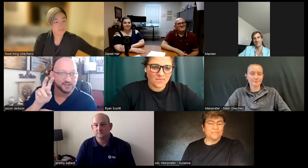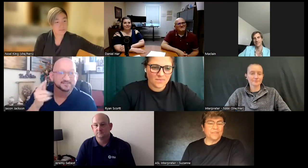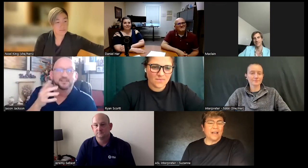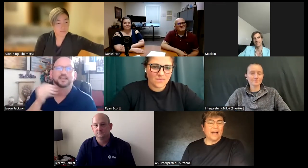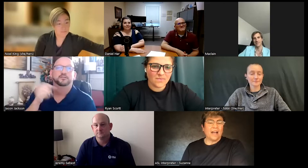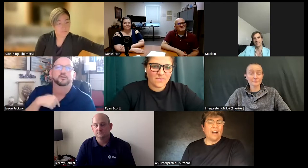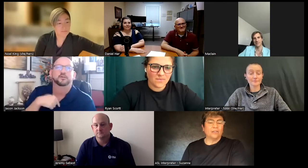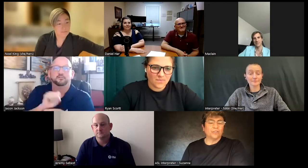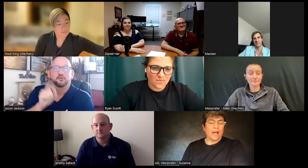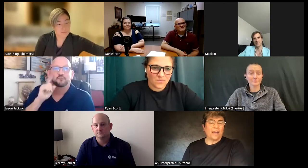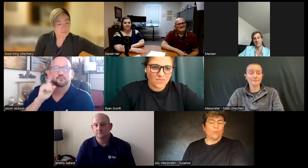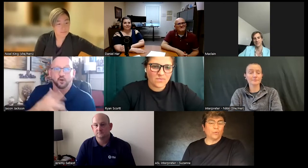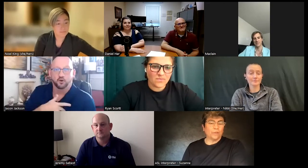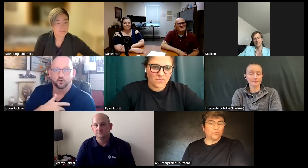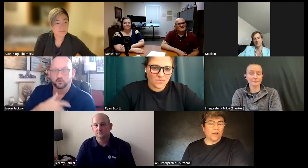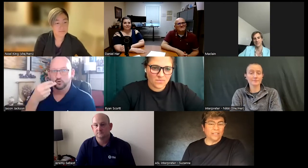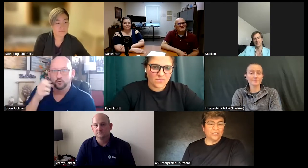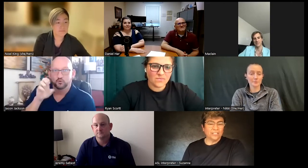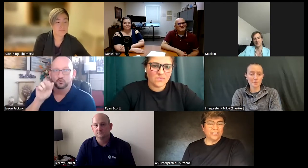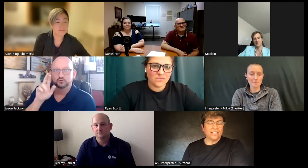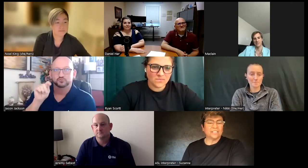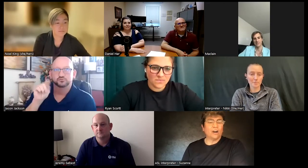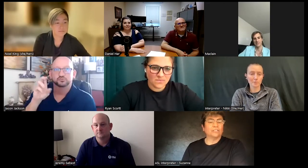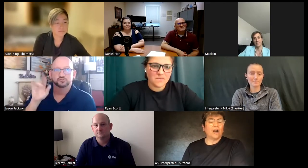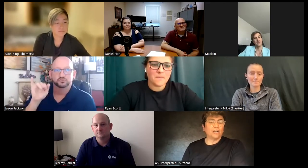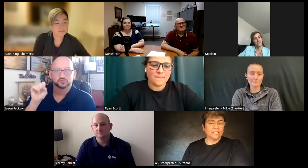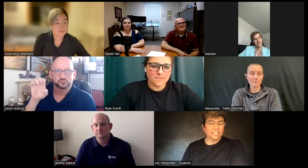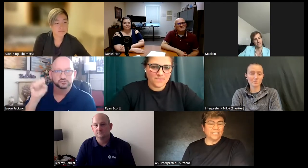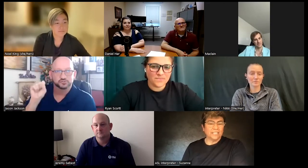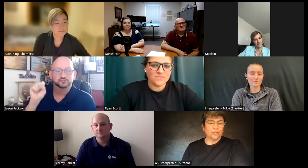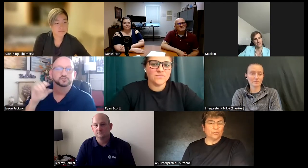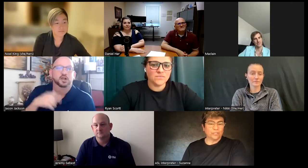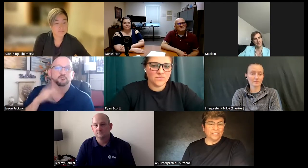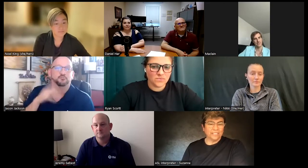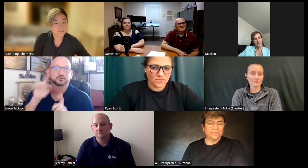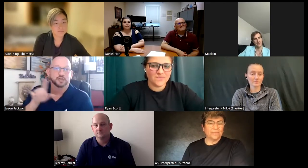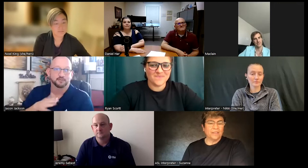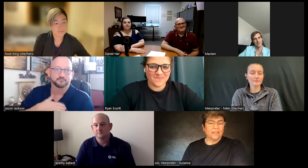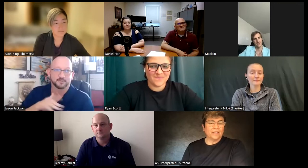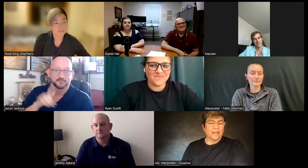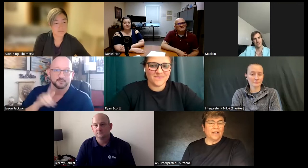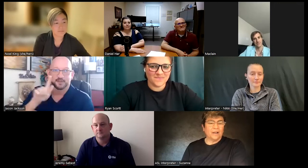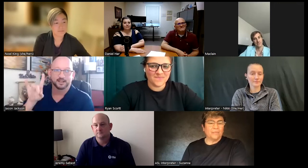I also have worked with a travel agency. It's called Heart Cruises